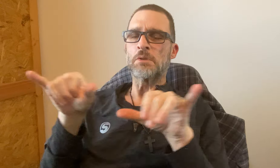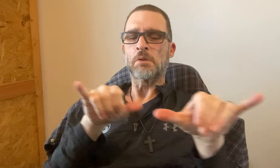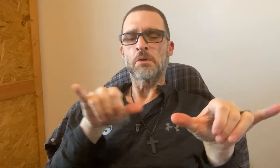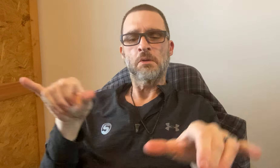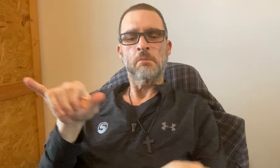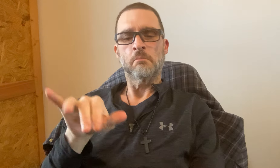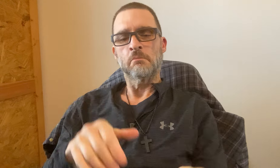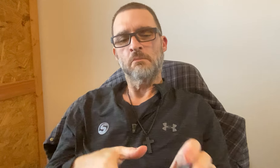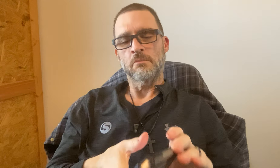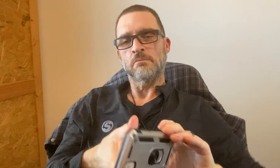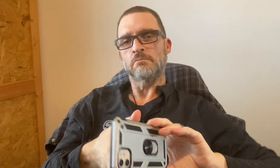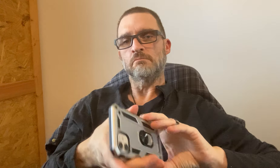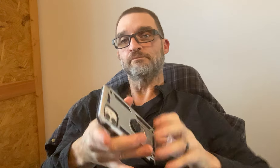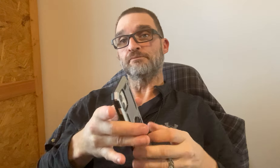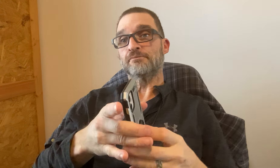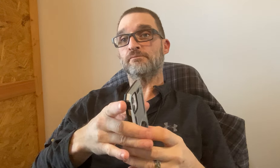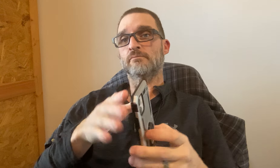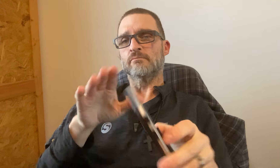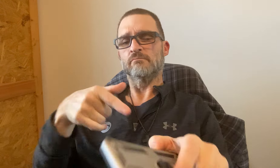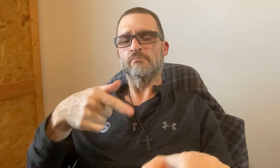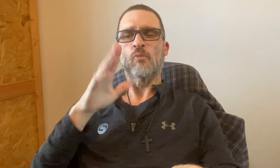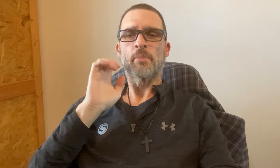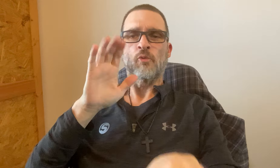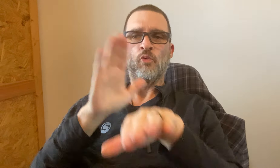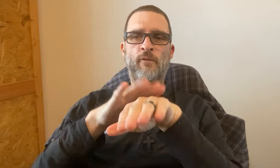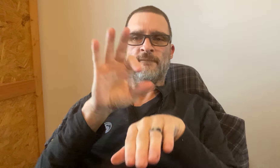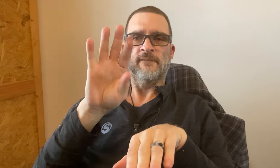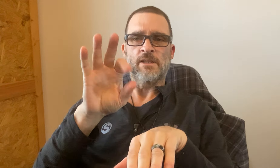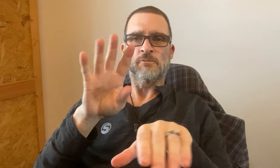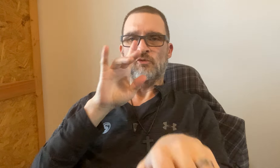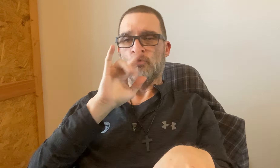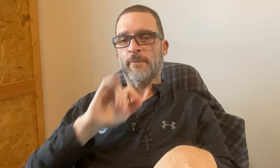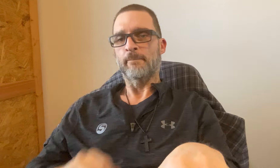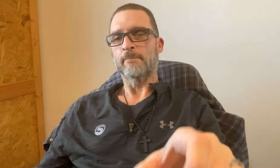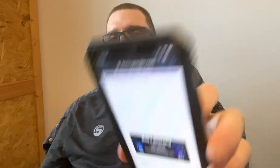It's almost the same. It will be on Facebook.